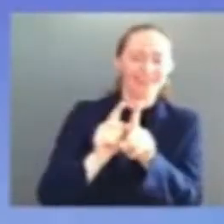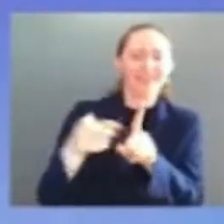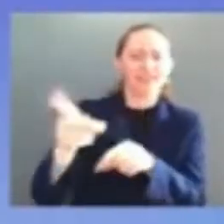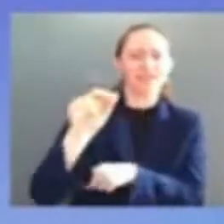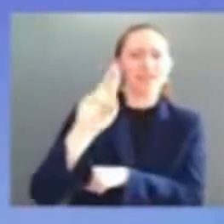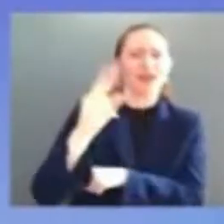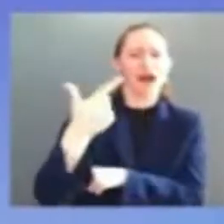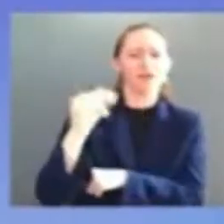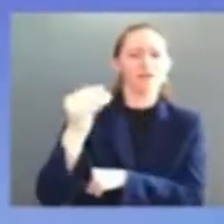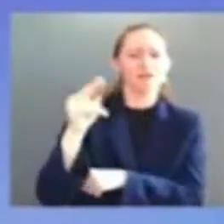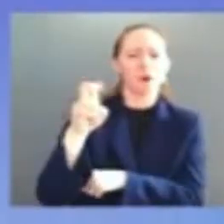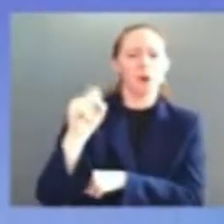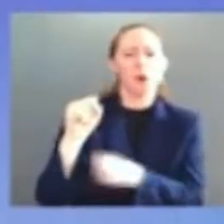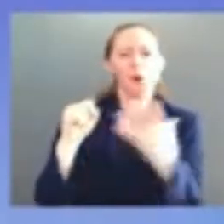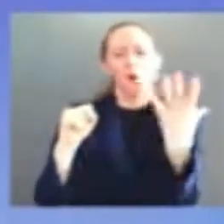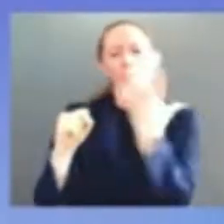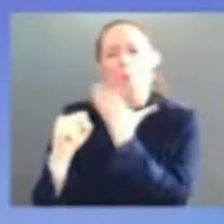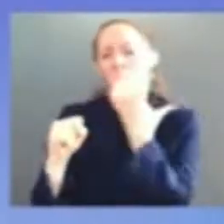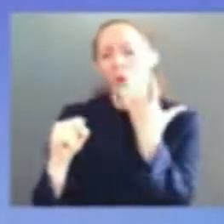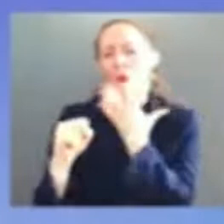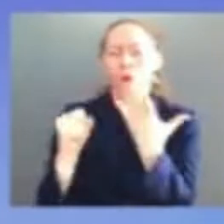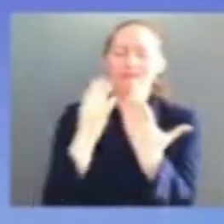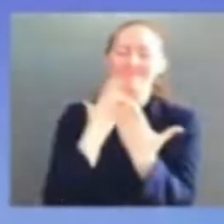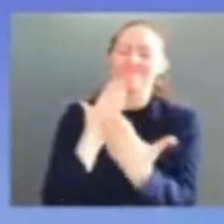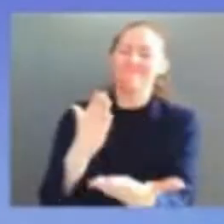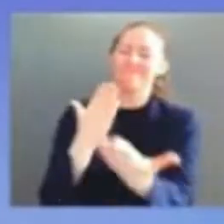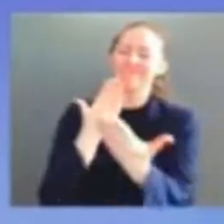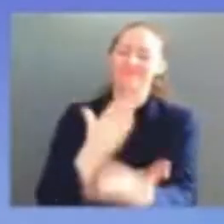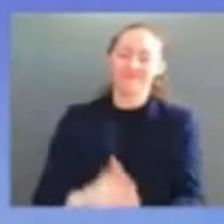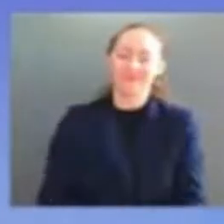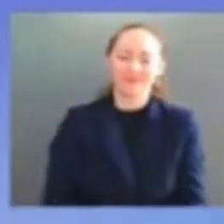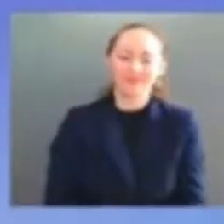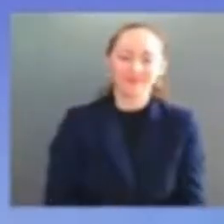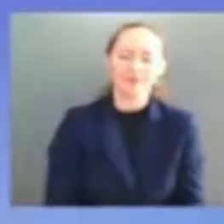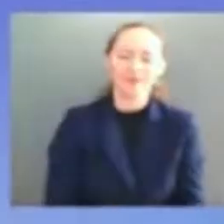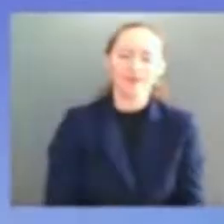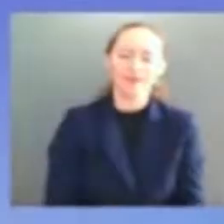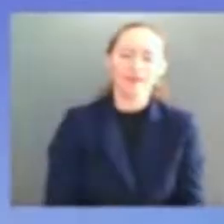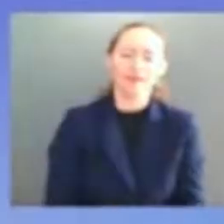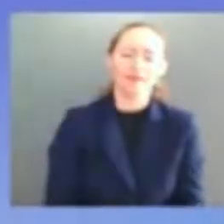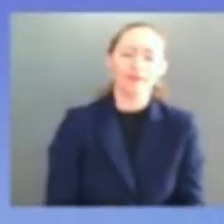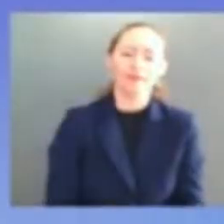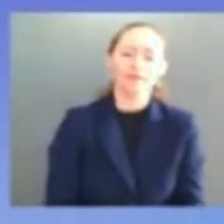he was an absolute godsend he's not only the best storyteller you'd ever want to meet but also